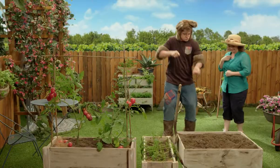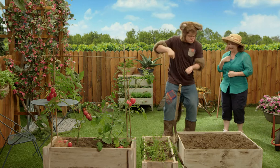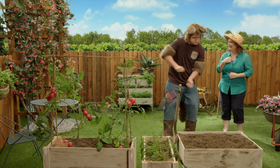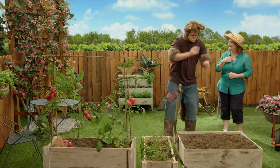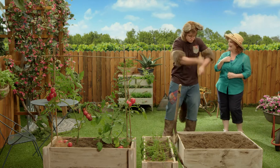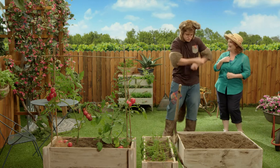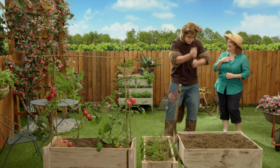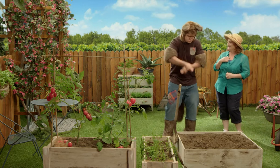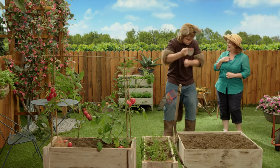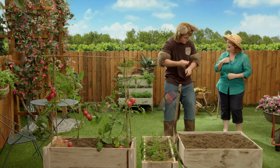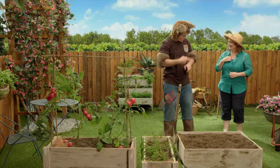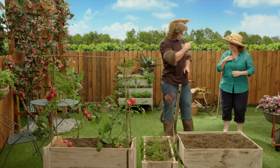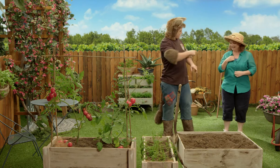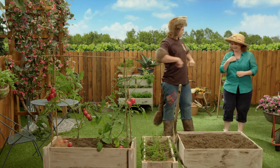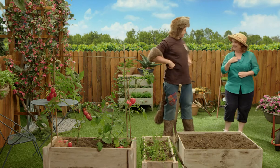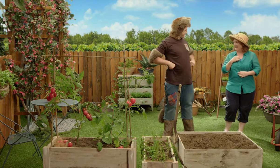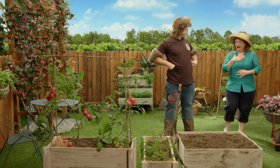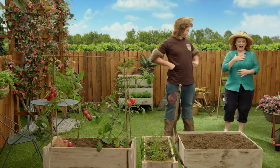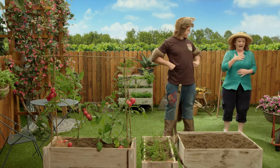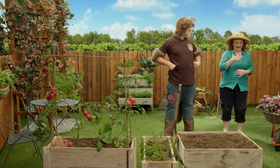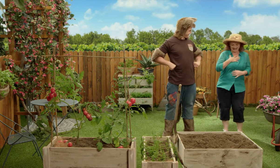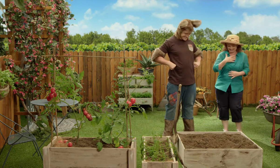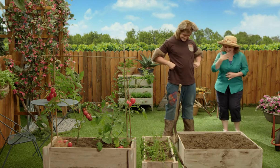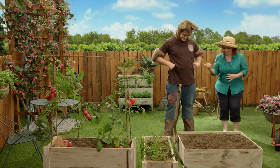Oh! I’ve been digging up your garden just for you.